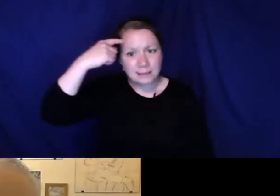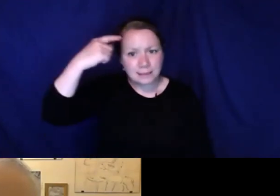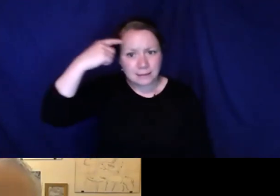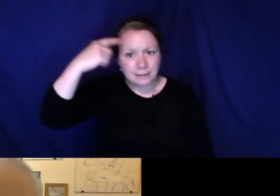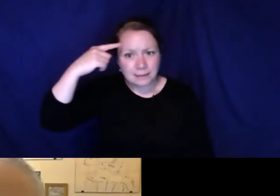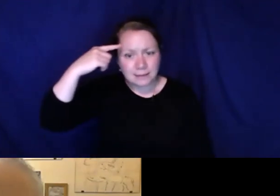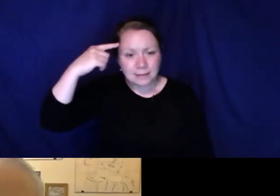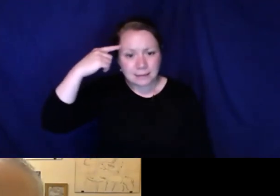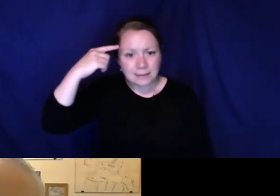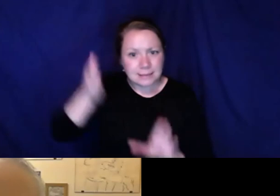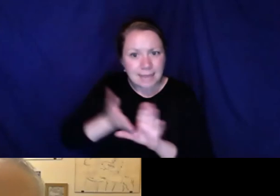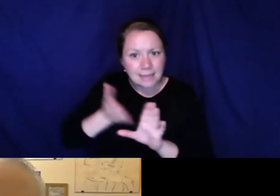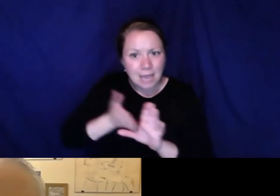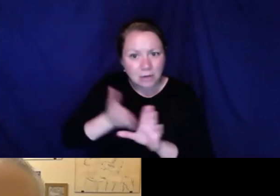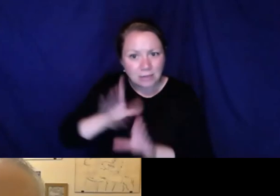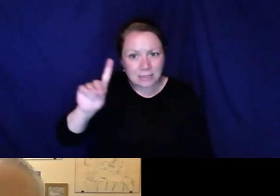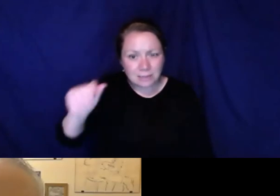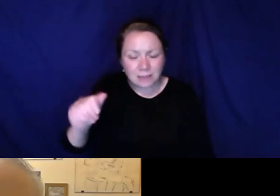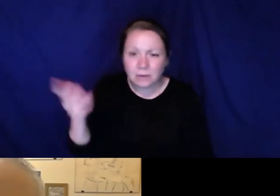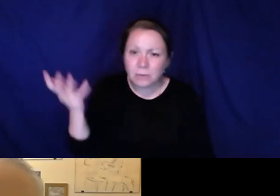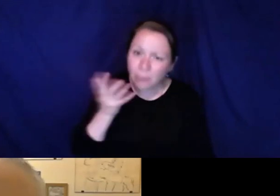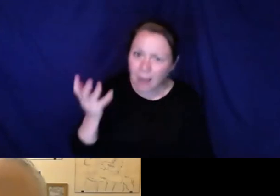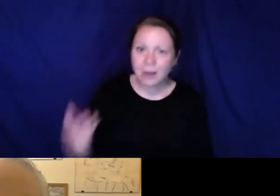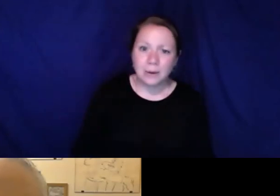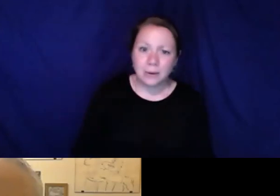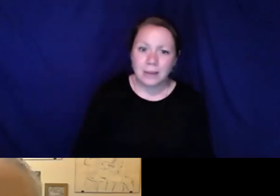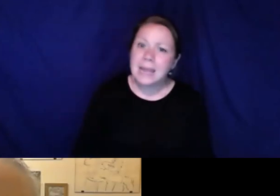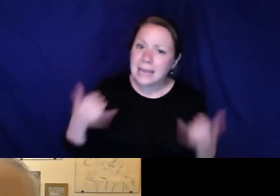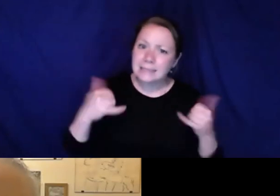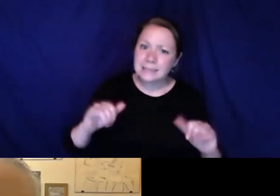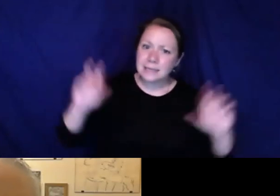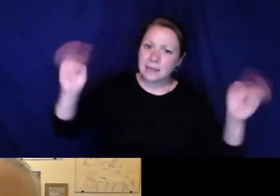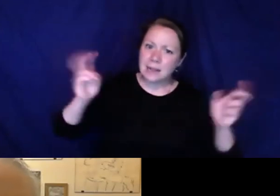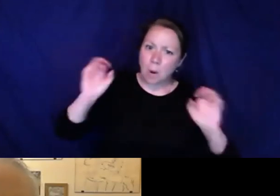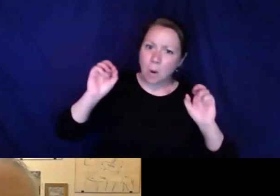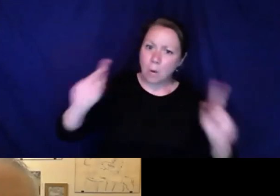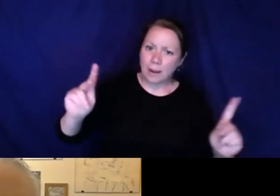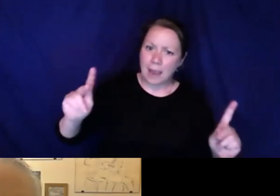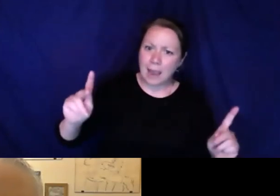mentioned hidden disabilities. It is, you know, when I think about people with psychiatric